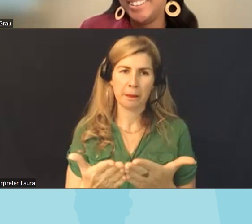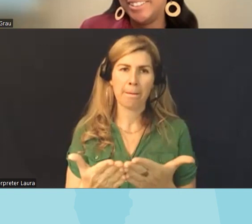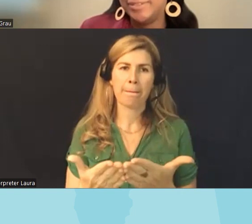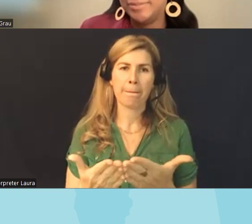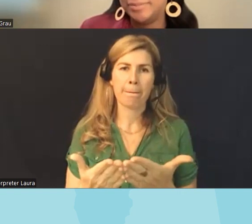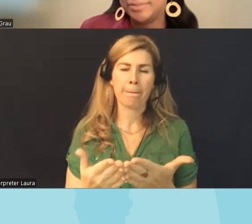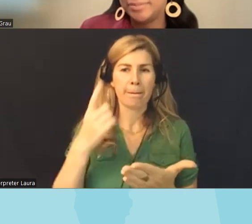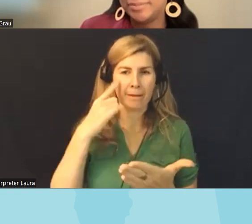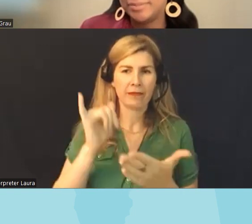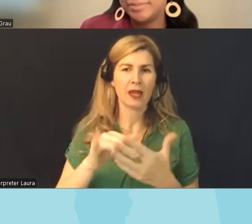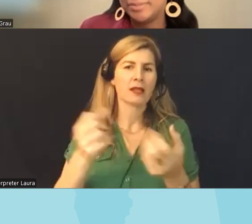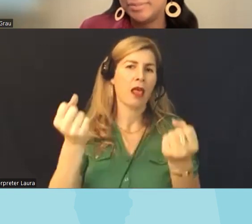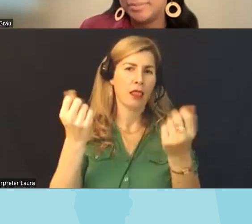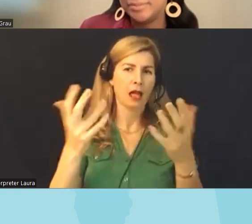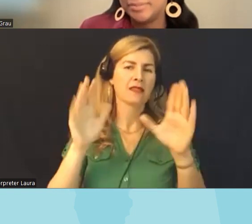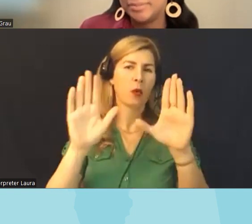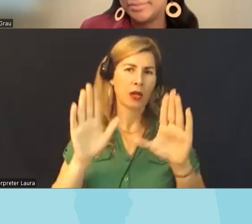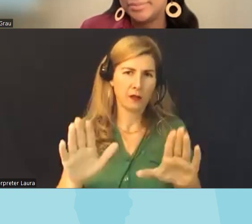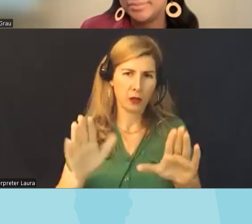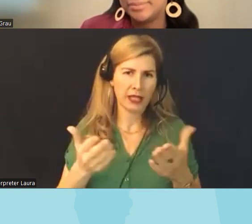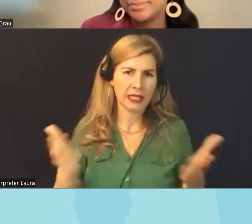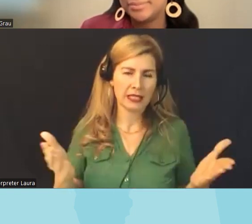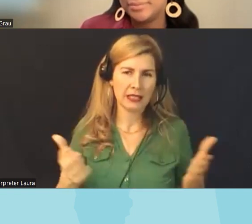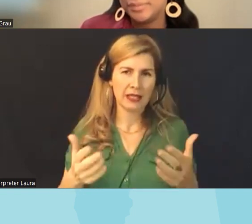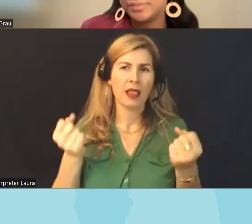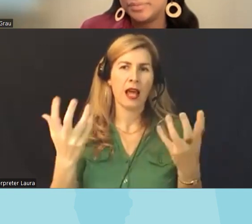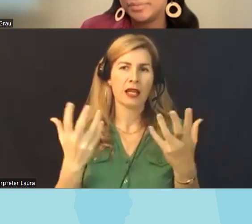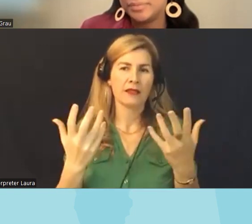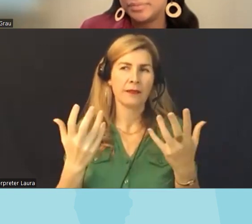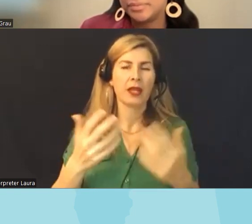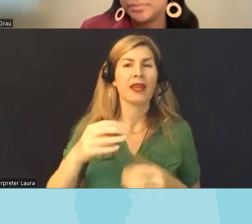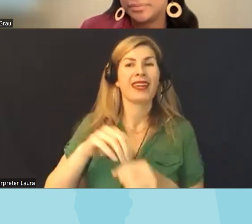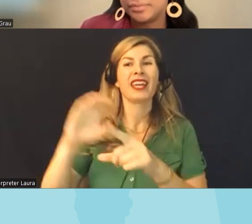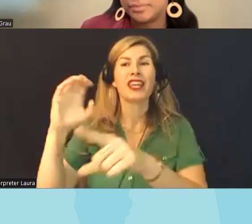are a lot of wonderful and I know that we um we had in the chat at the very beginning we had a